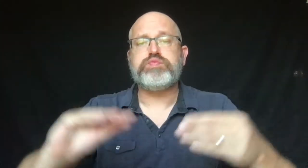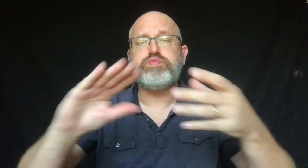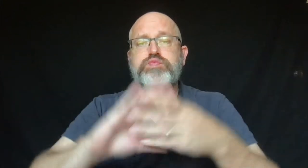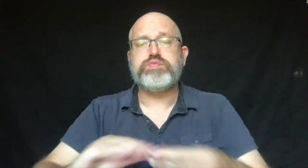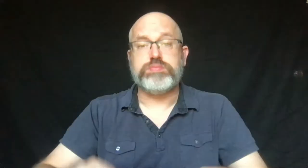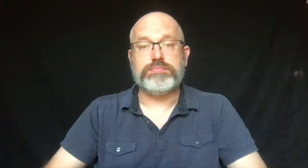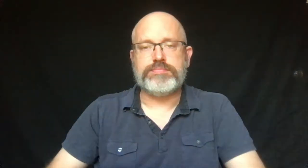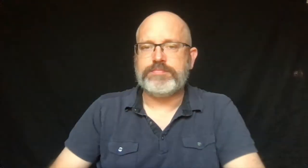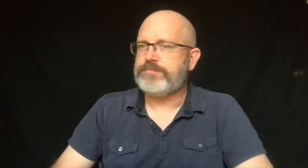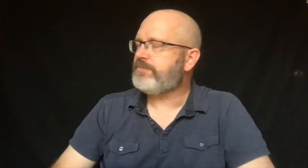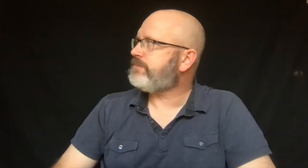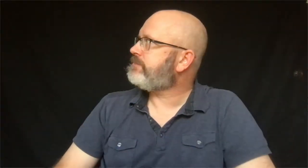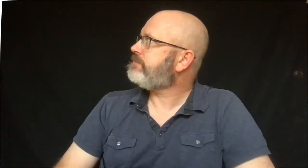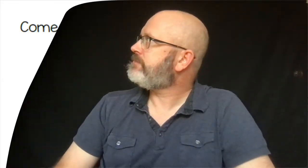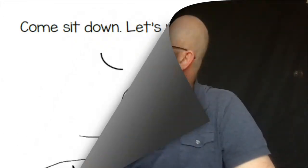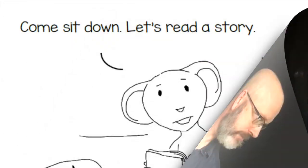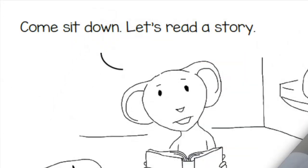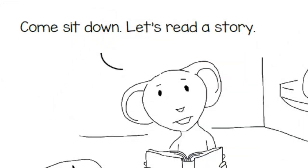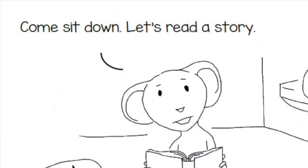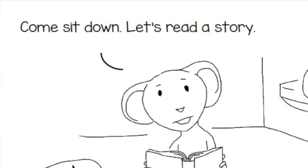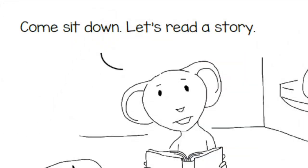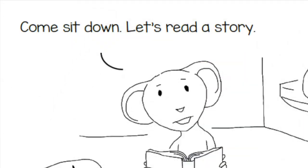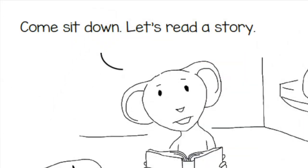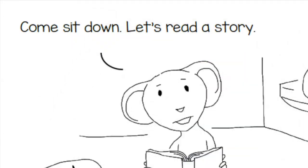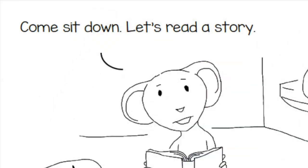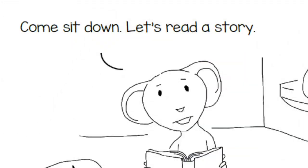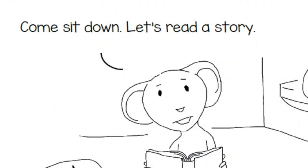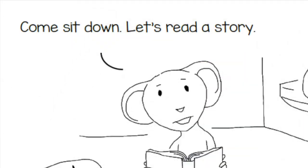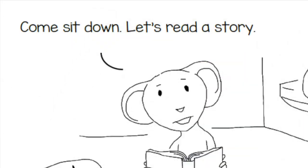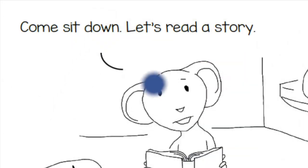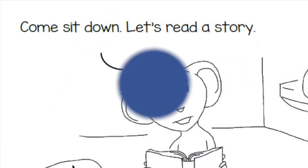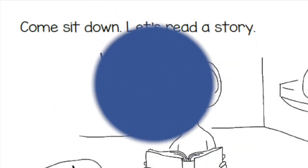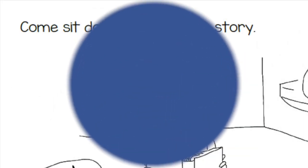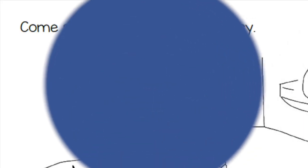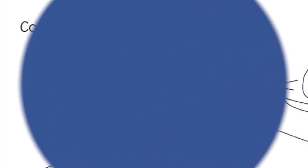They sat in a circle and the teacher read a story.